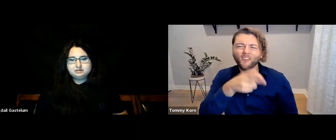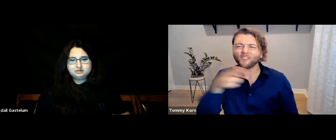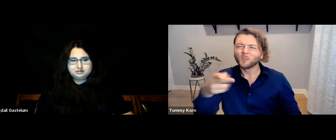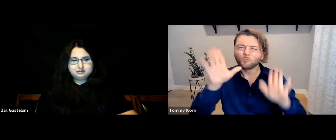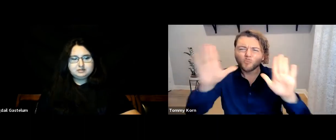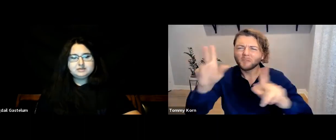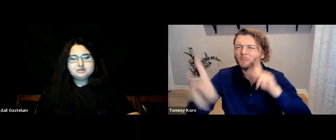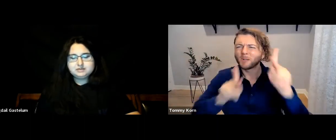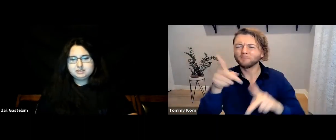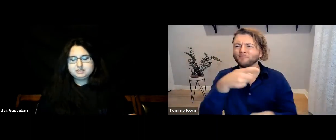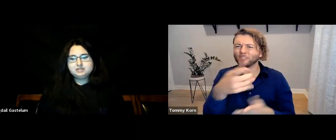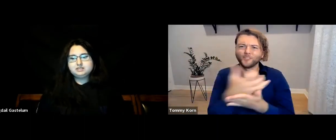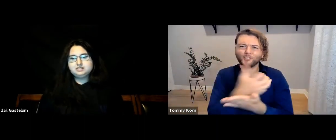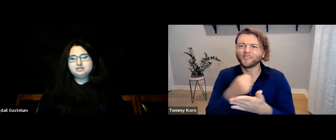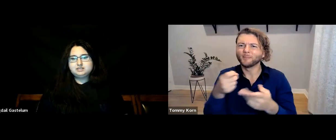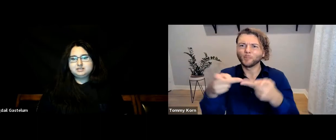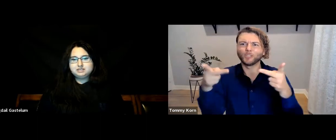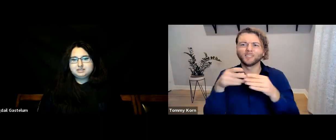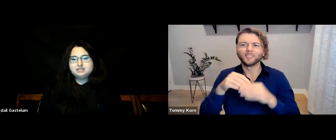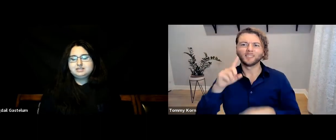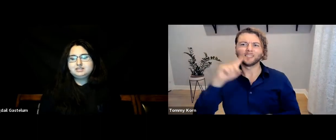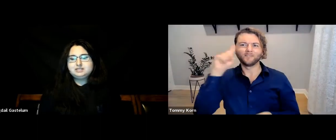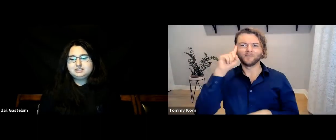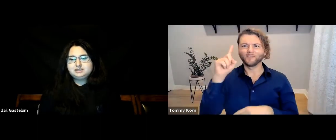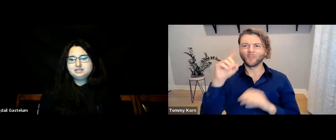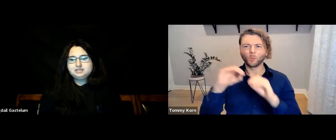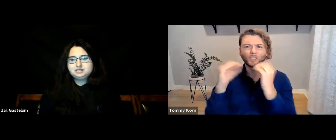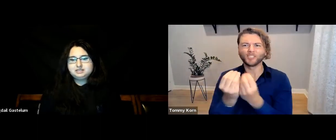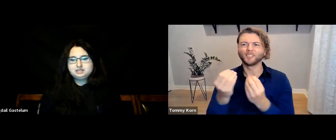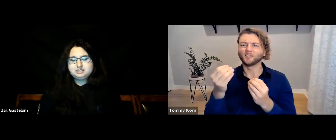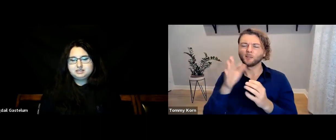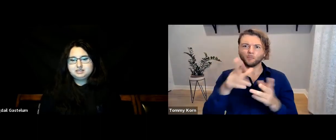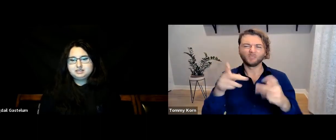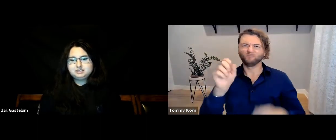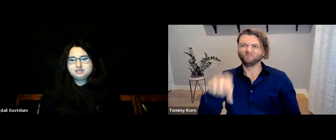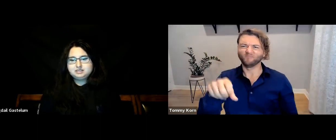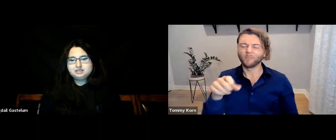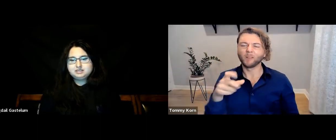There are wonderful HoH people who deserve a place in Deaf organizations.